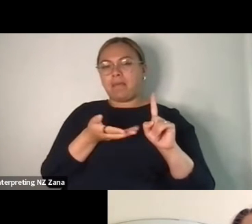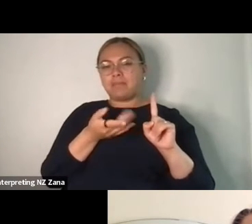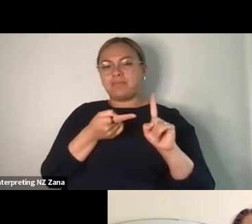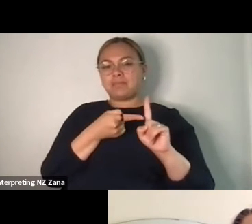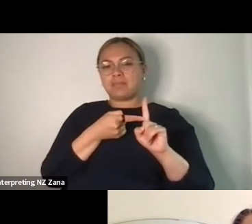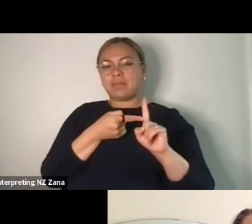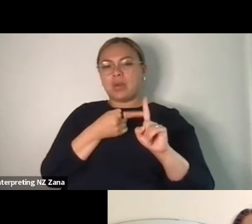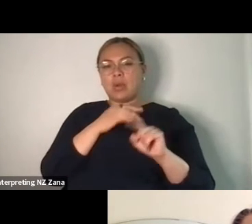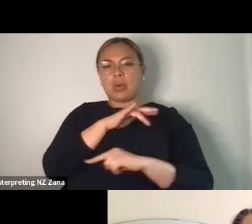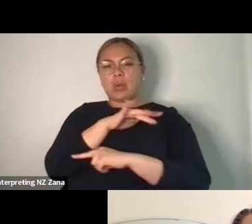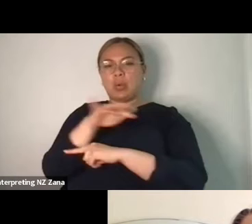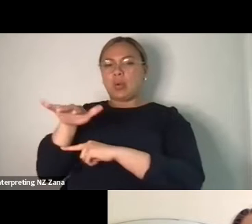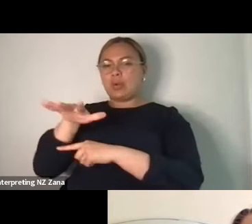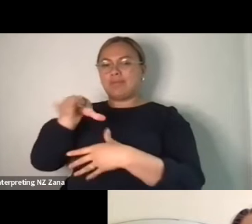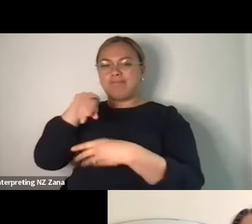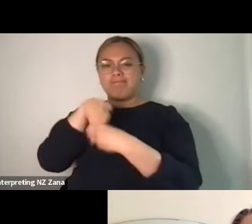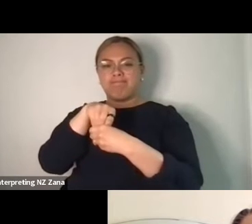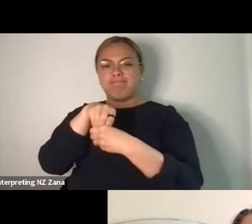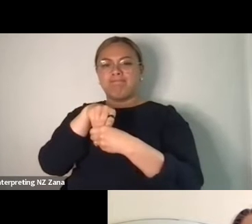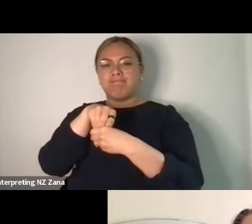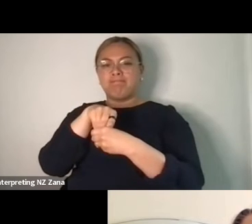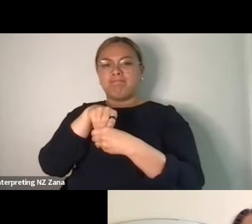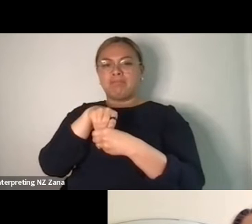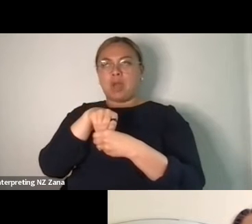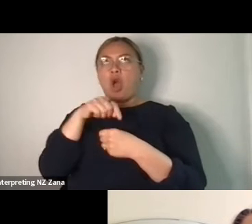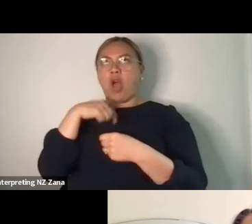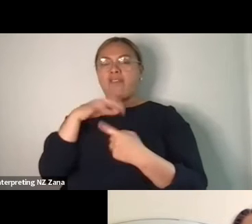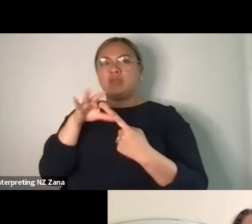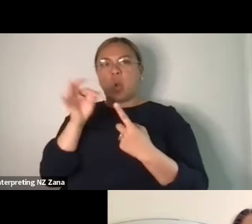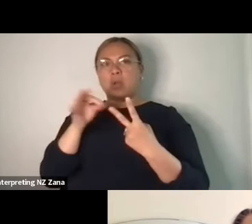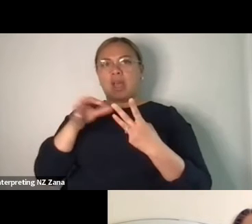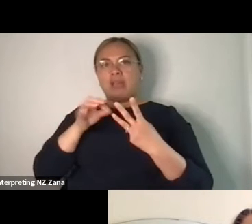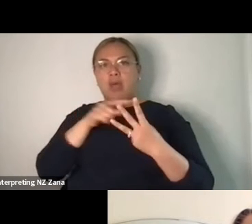who you've chosen to work with, and people that are really excited to work in ways that have